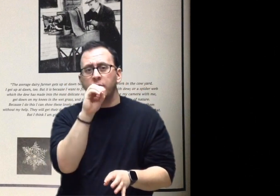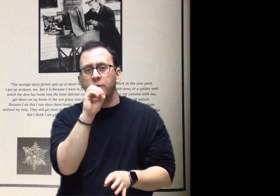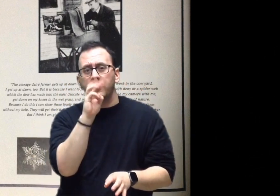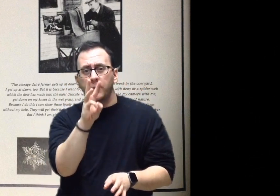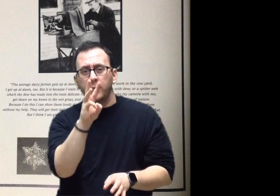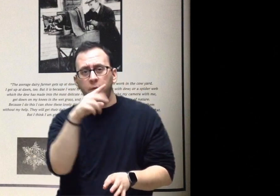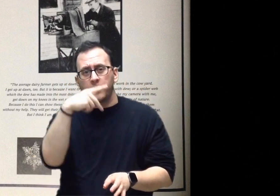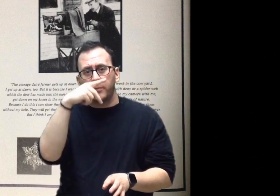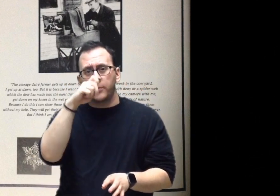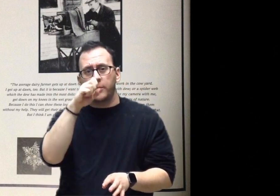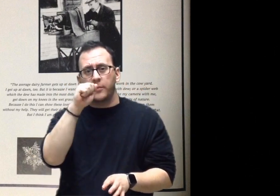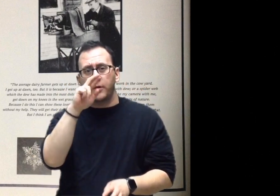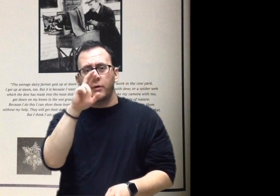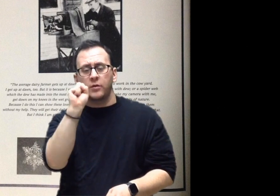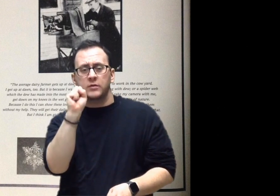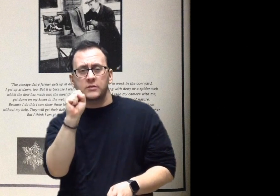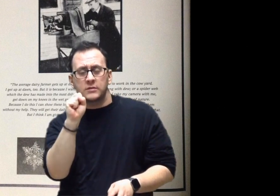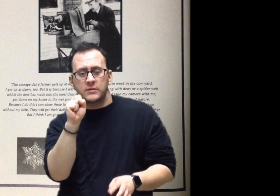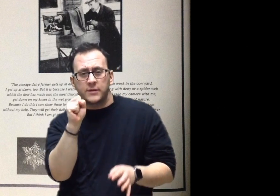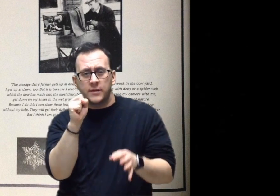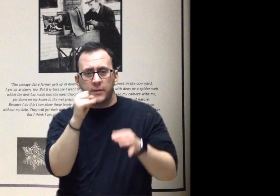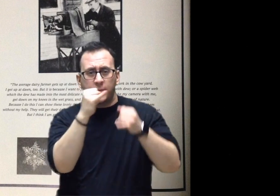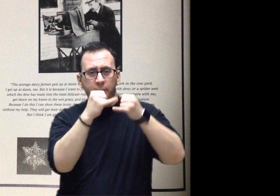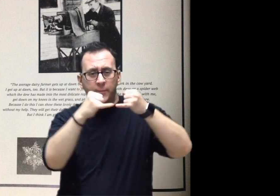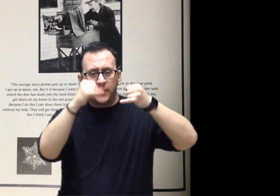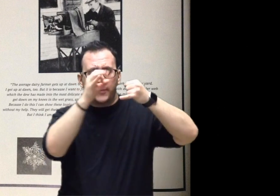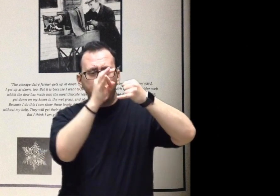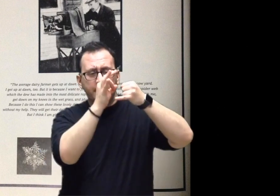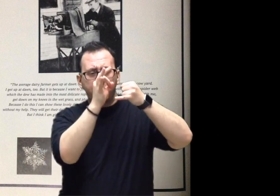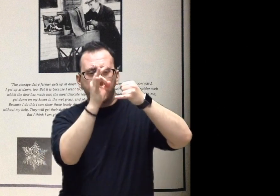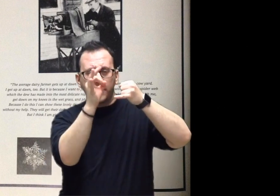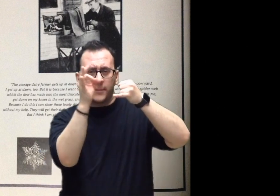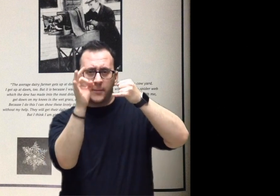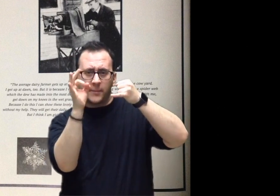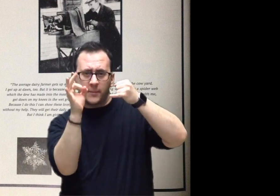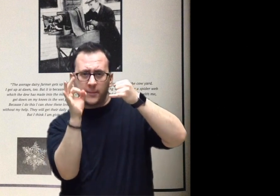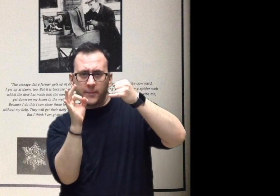But I think I am giving them something which is just as important.” - W.A. Bentley